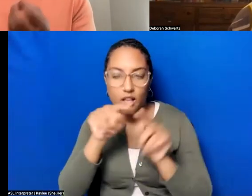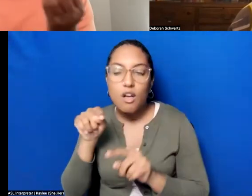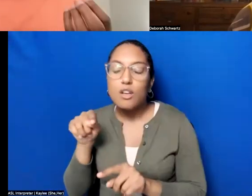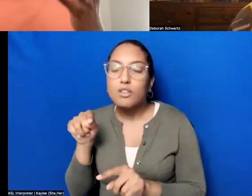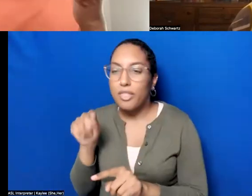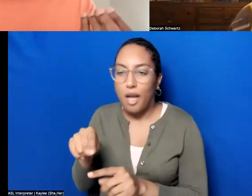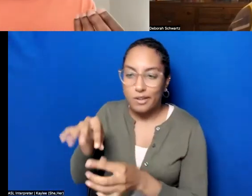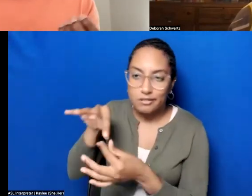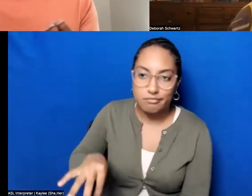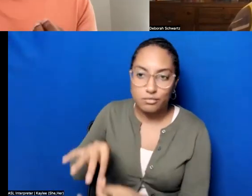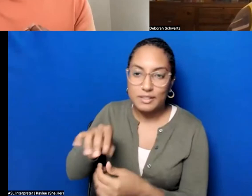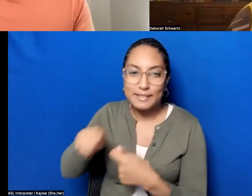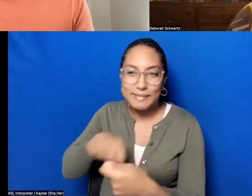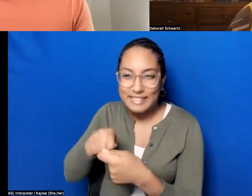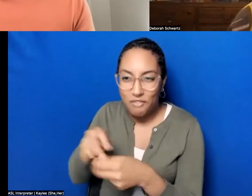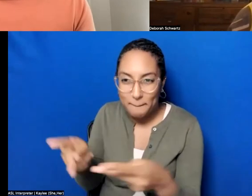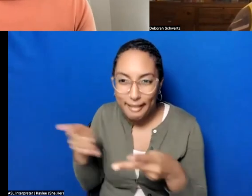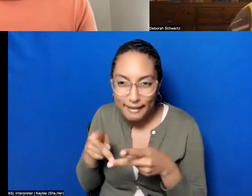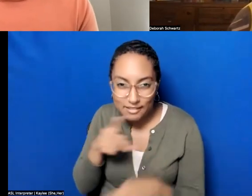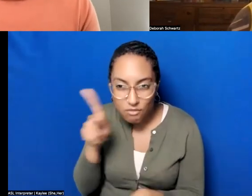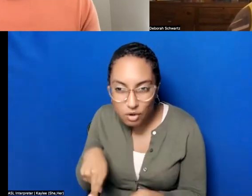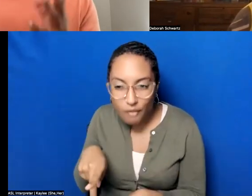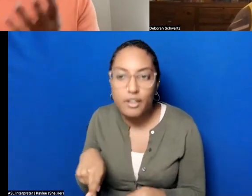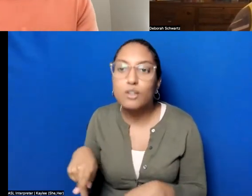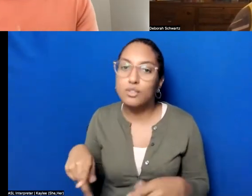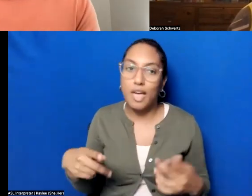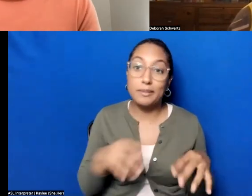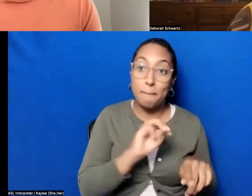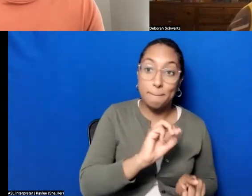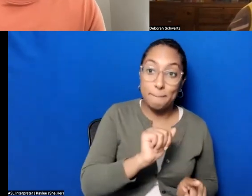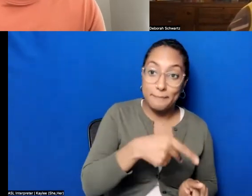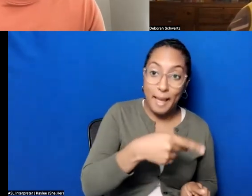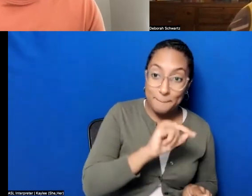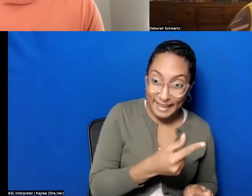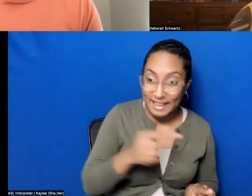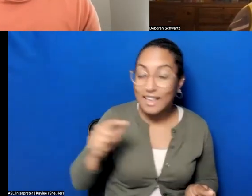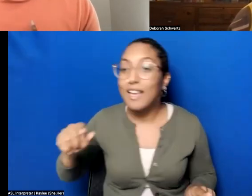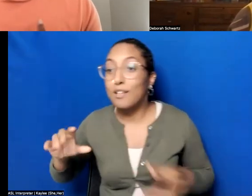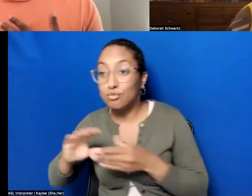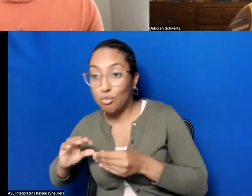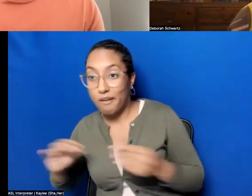it combined mapping and oral history, and that was, like, a digital humanities project. So I